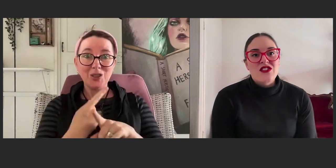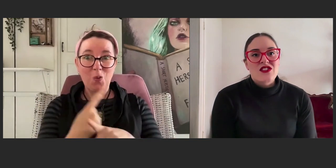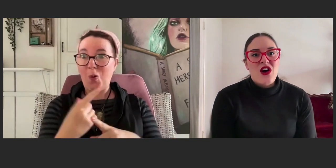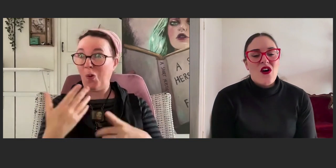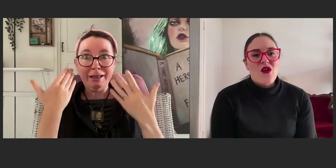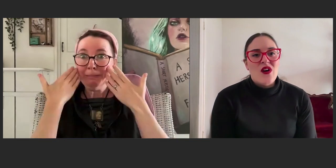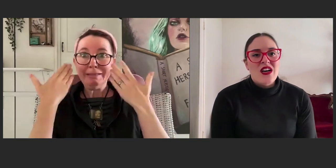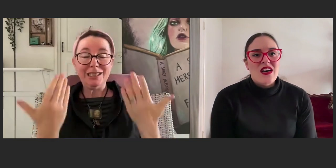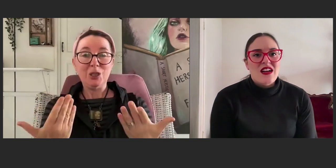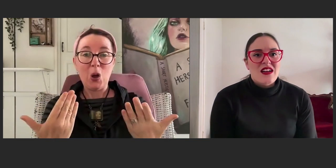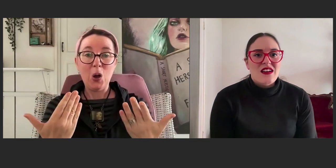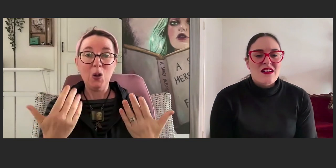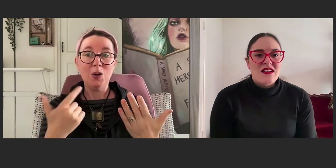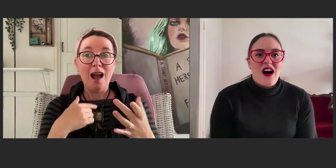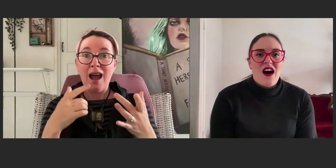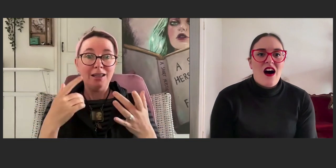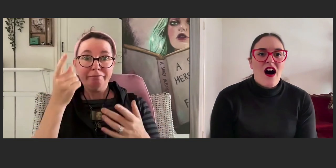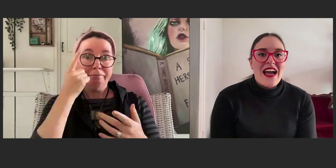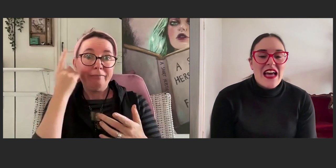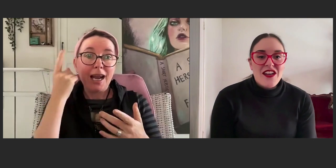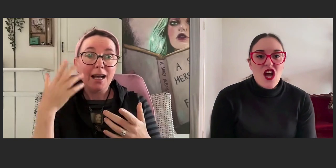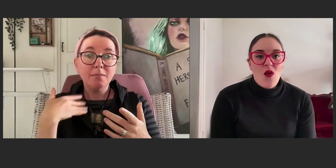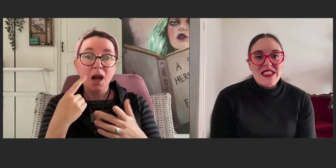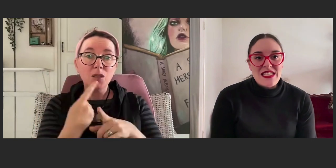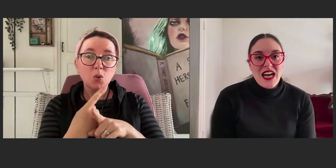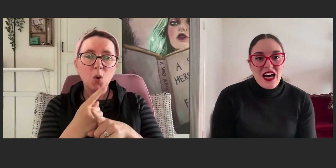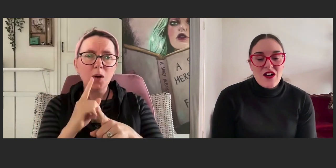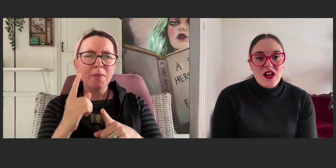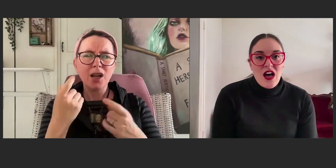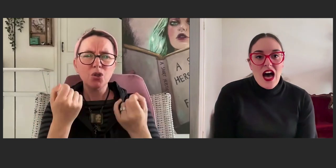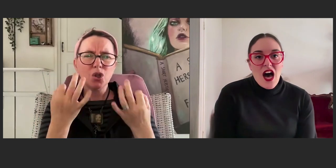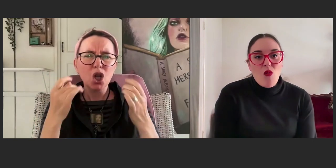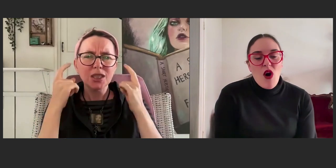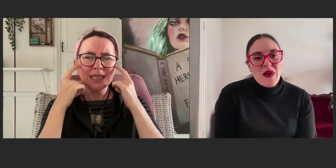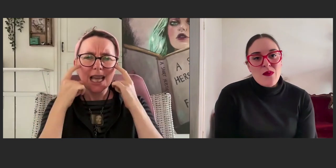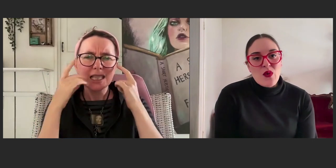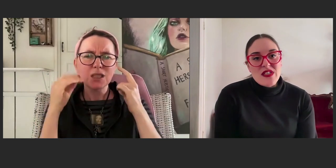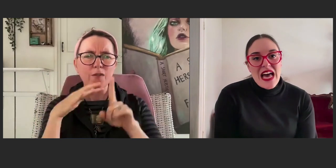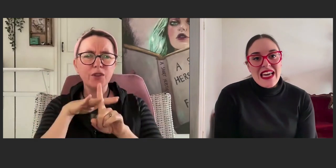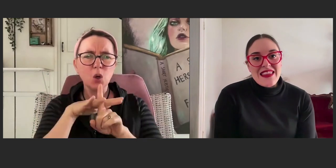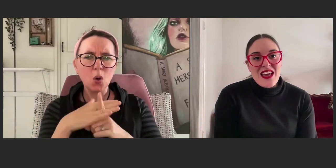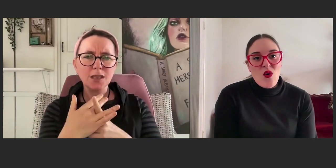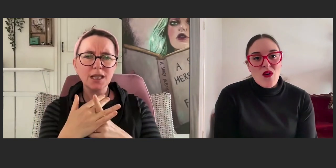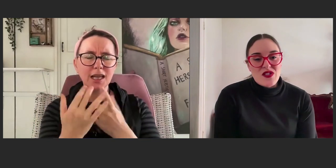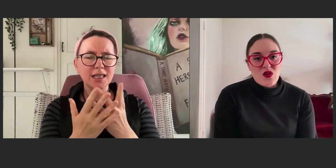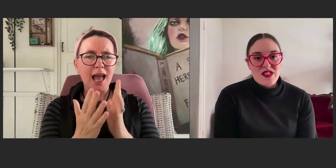So, I had no idea what people were saying in their author's talks.